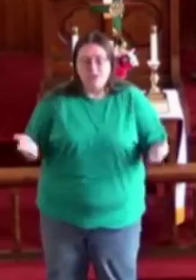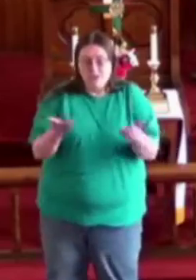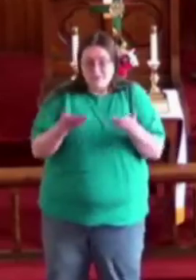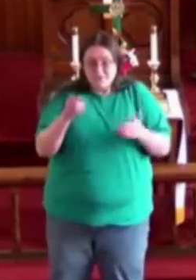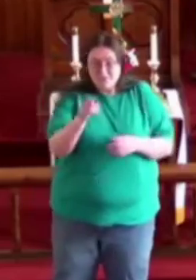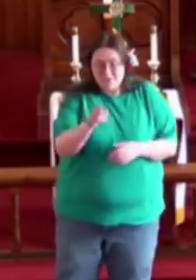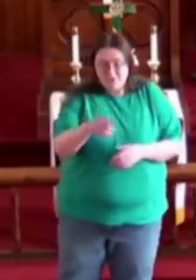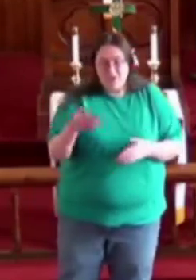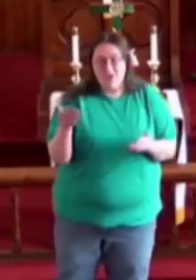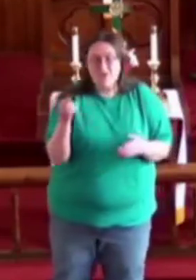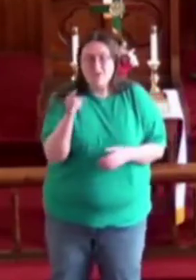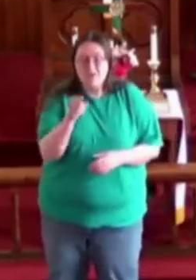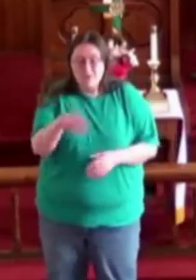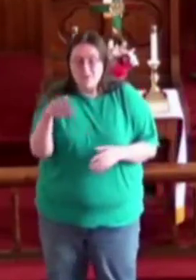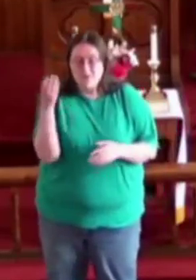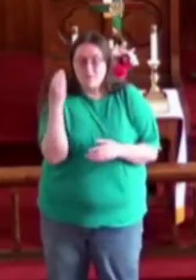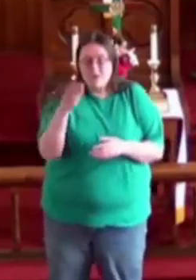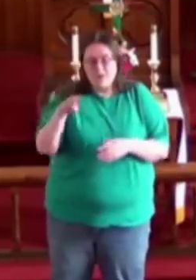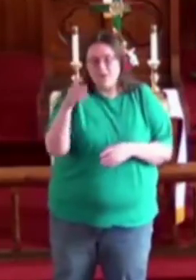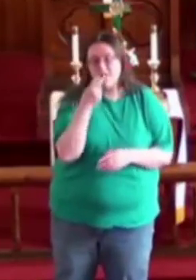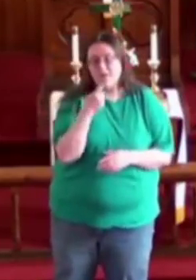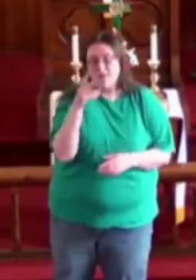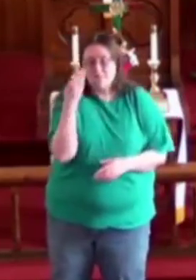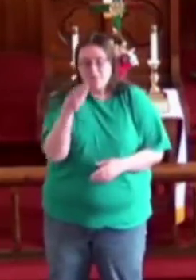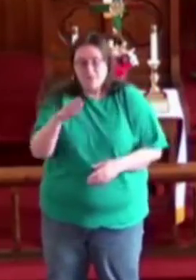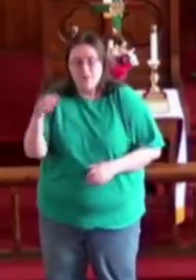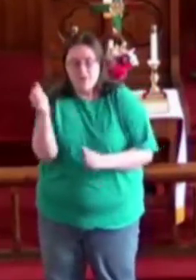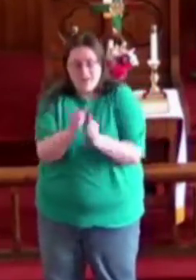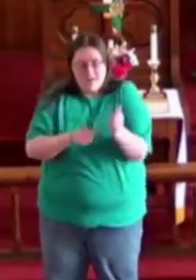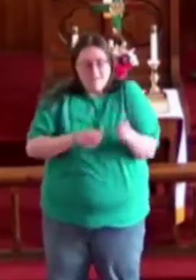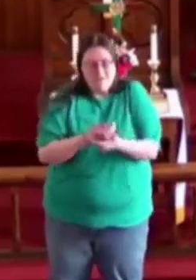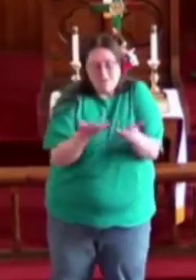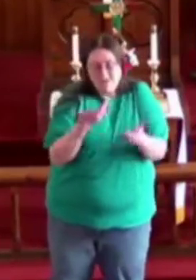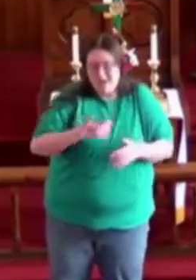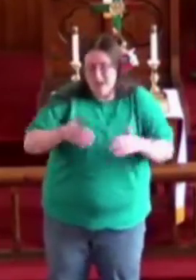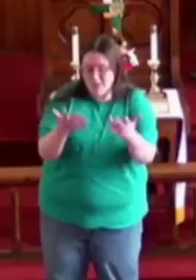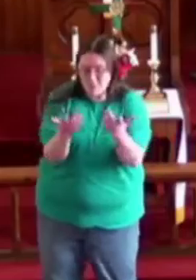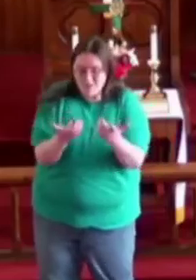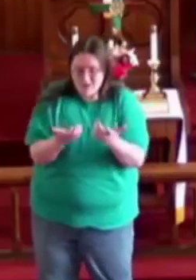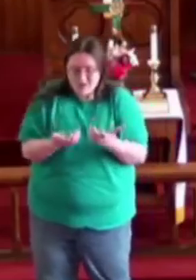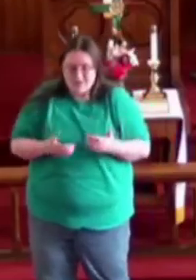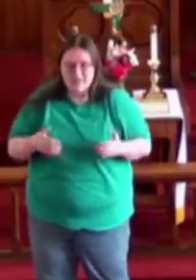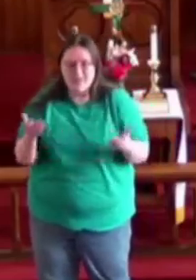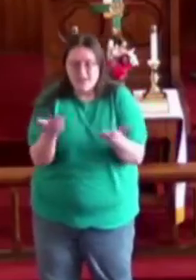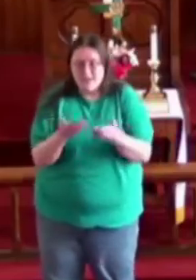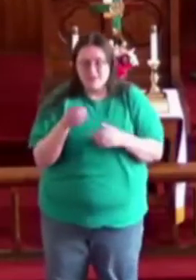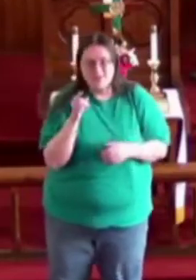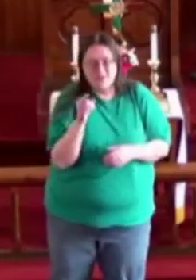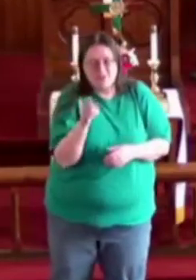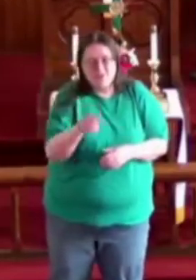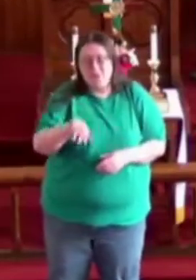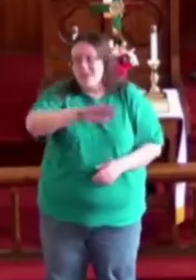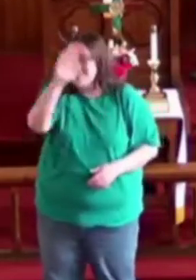Here's to you You were pink or blue Everything I wanted Here's to you